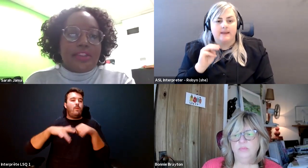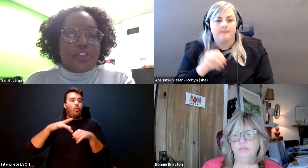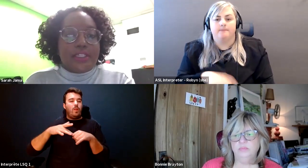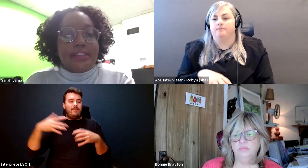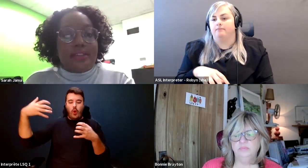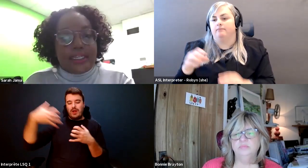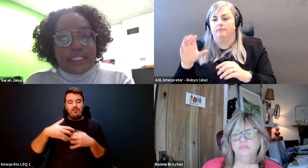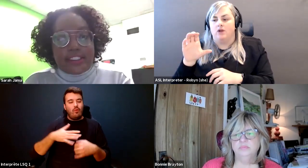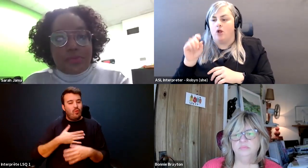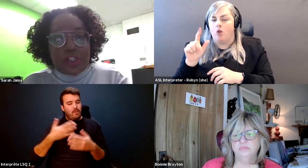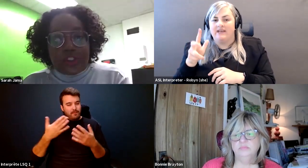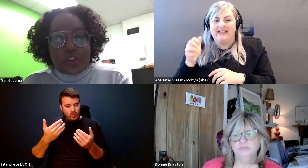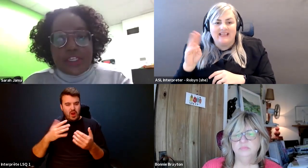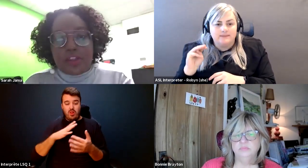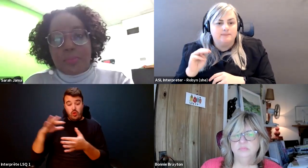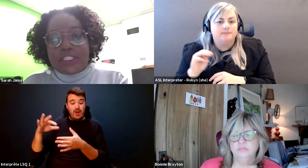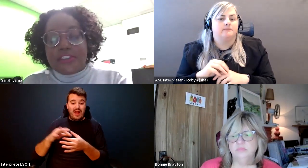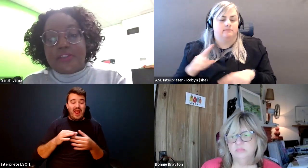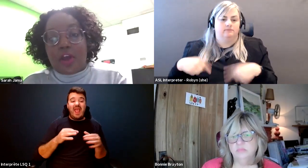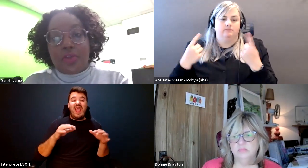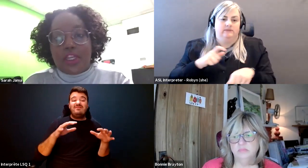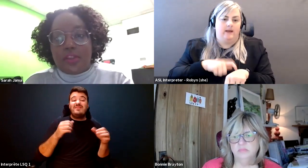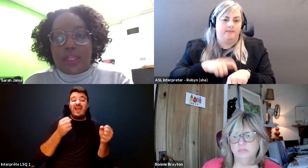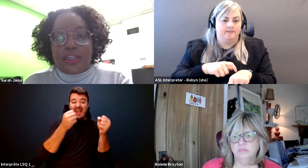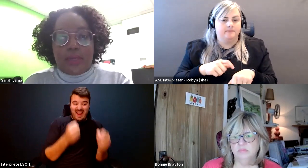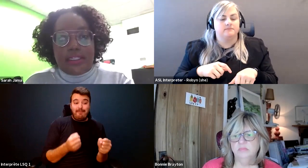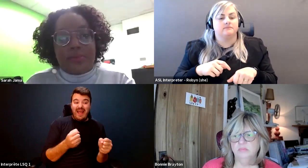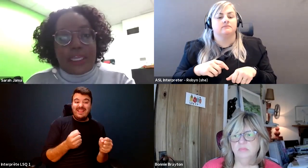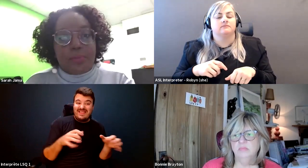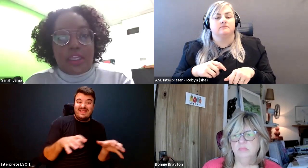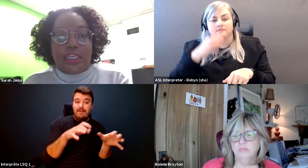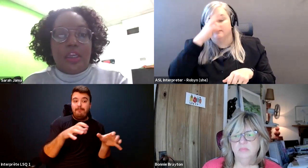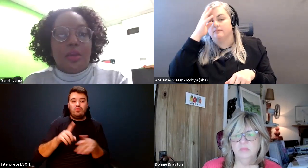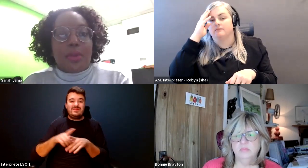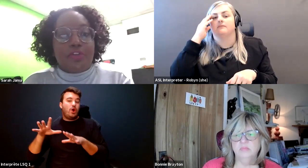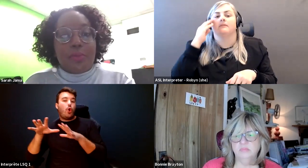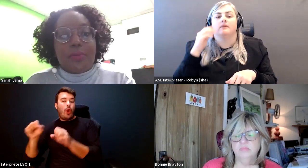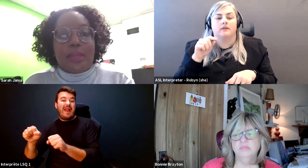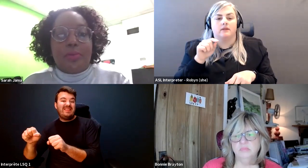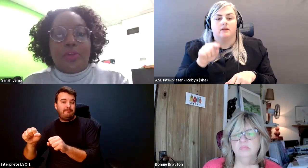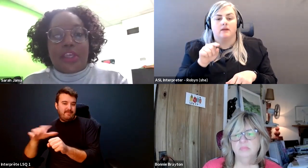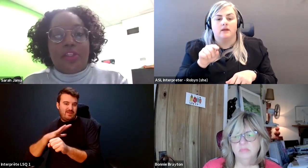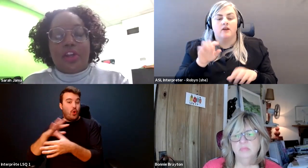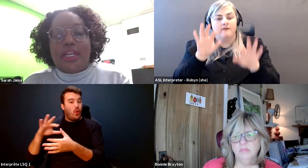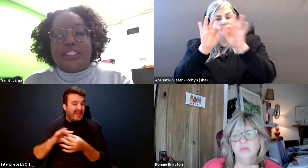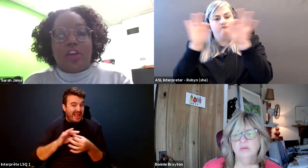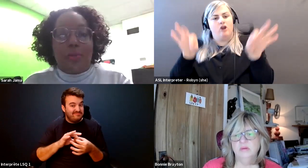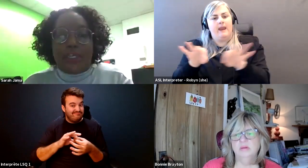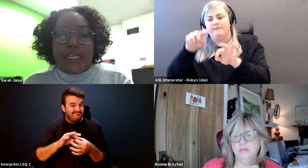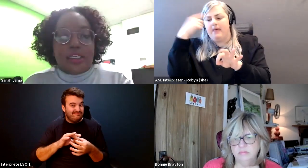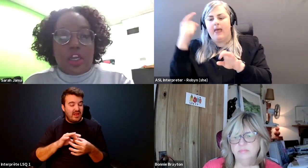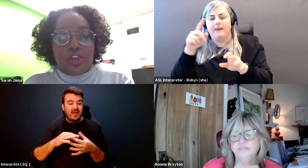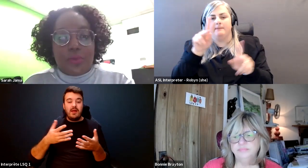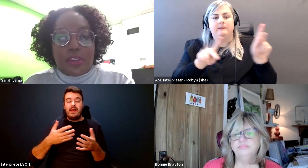Sarah Jama: that the transatlantic slave trade was created on the basis of all during the black line the black body by framing black people as other as incompetent and not human.